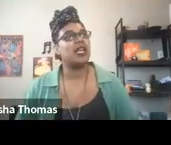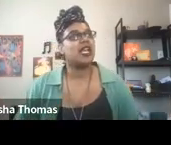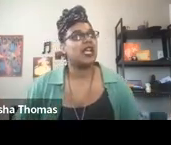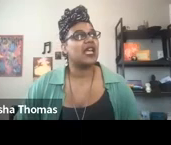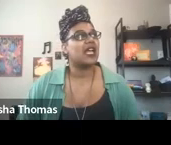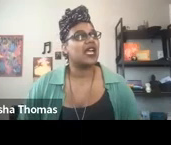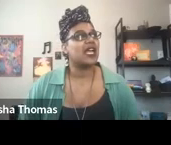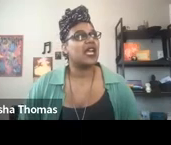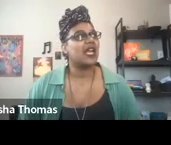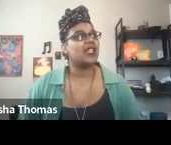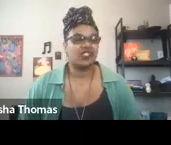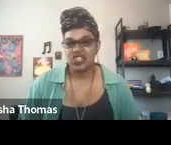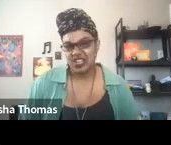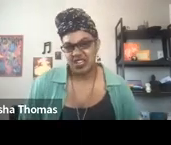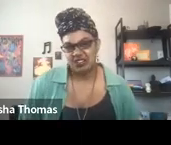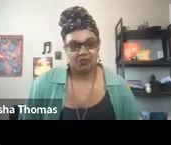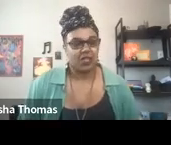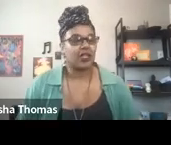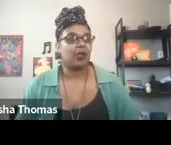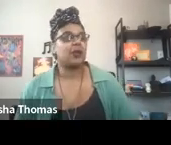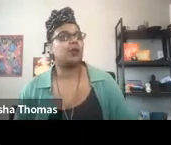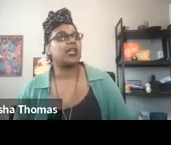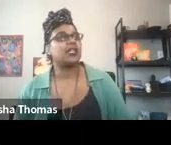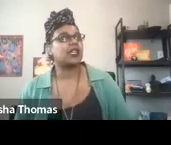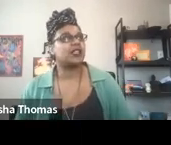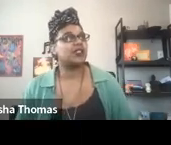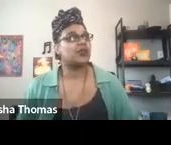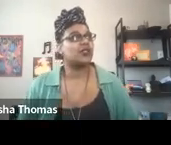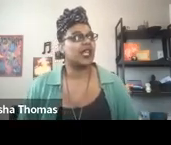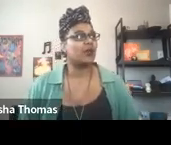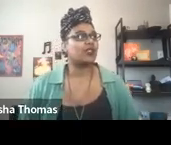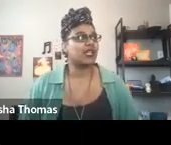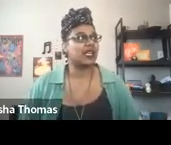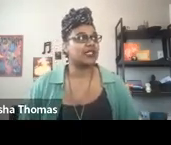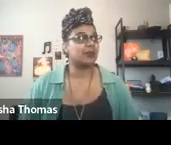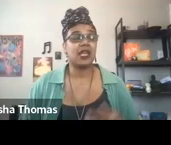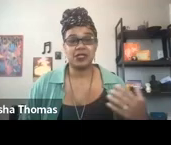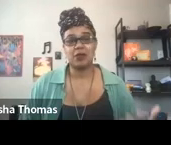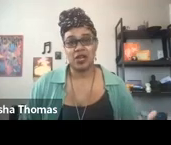That's changing a little bit, but it does use language that can sometimes come